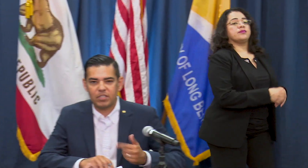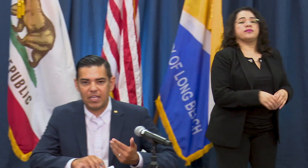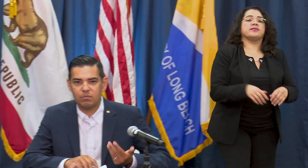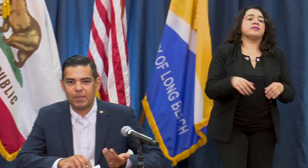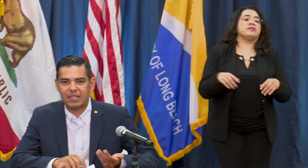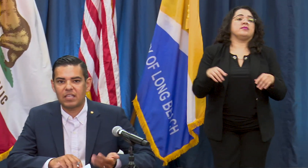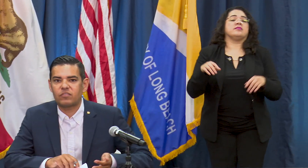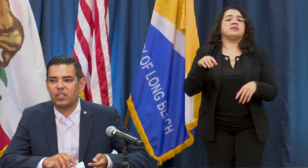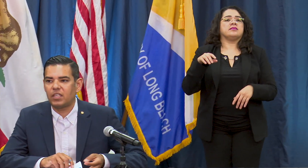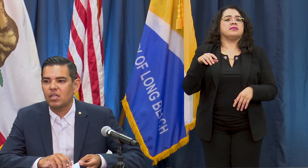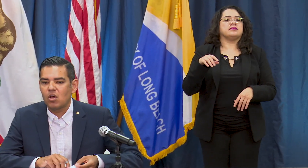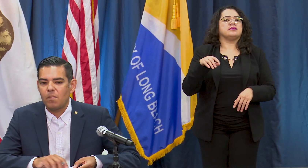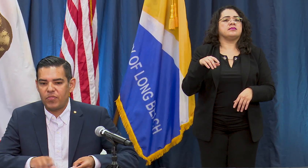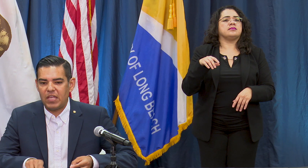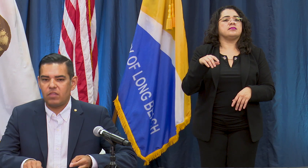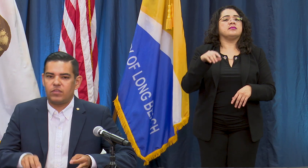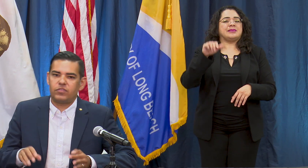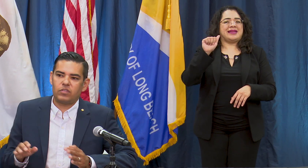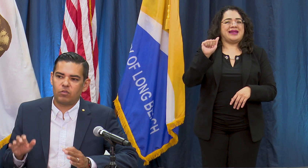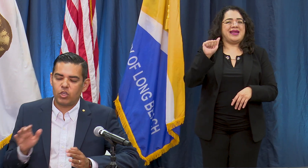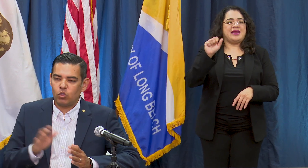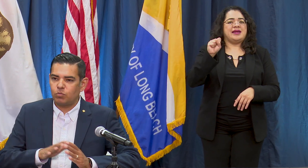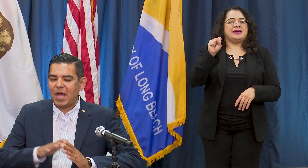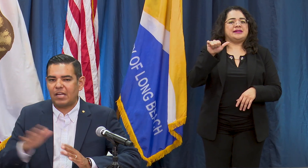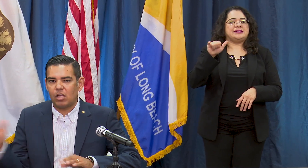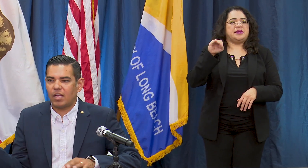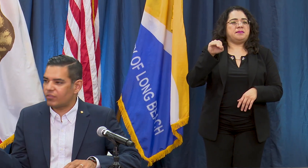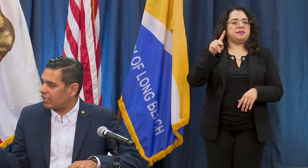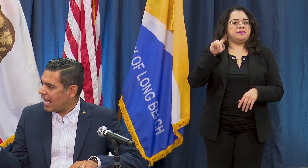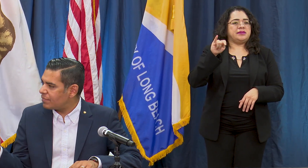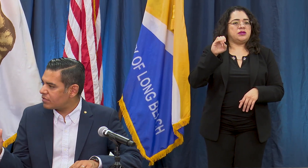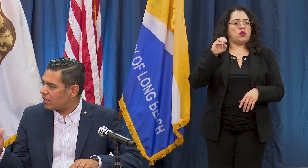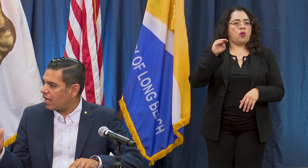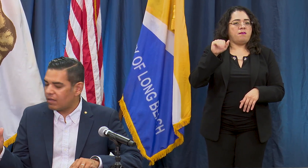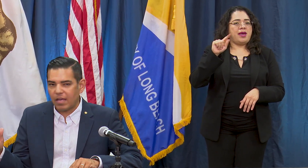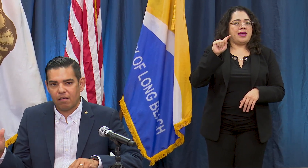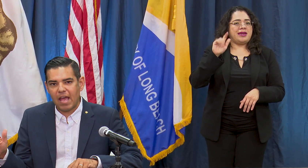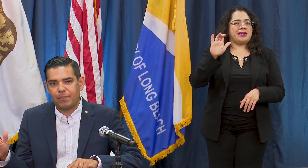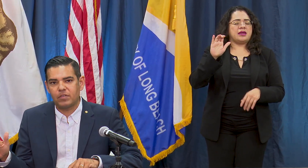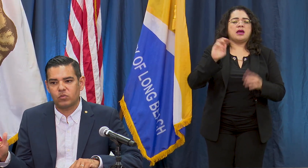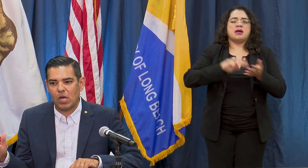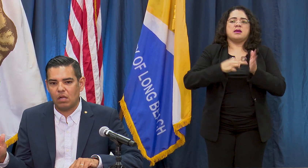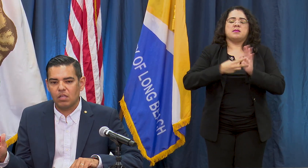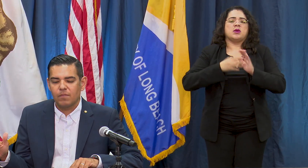asymptomatic testing but then this huge backlog at the labs happened as well and